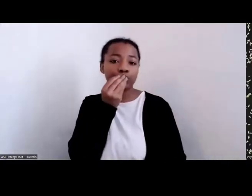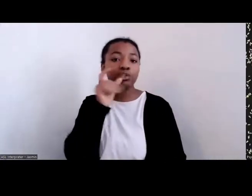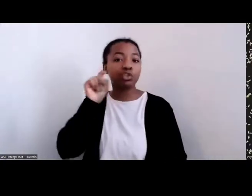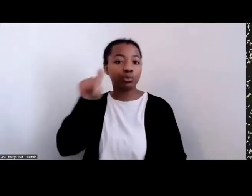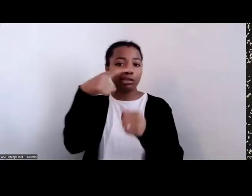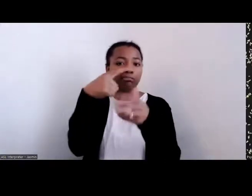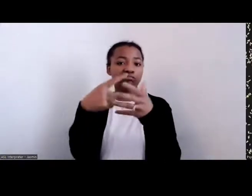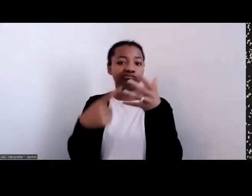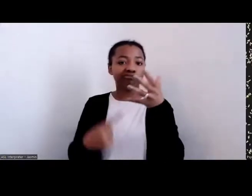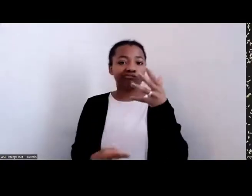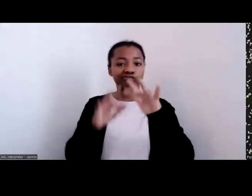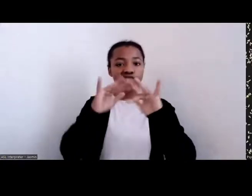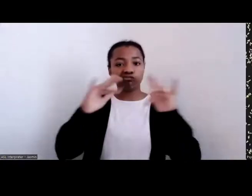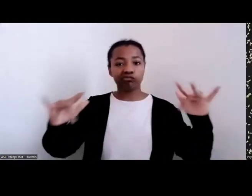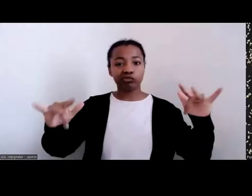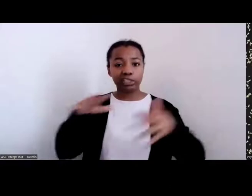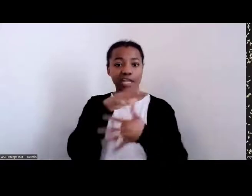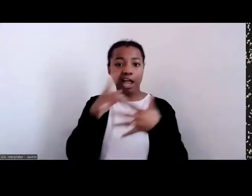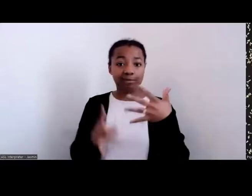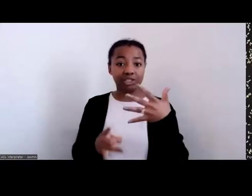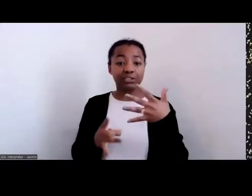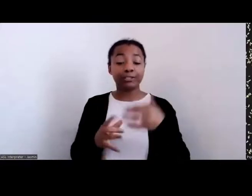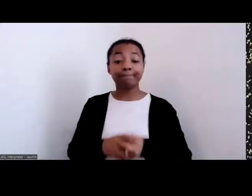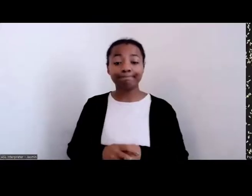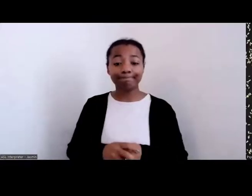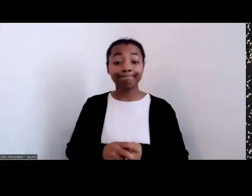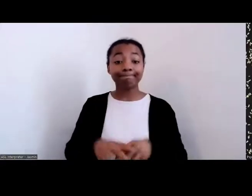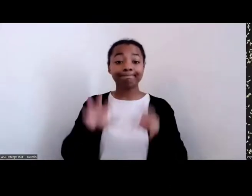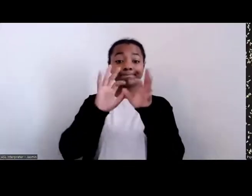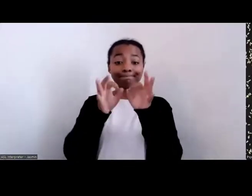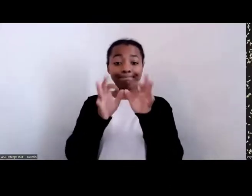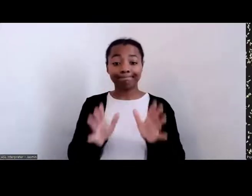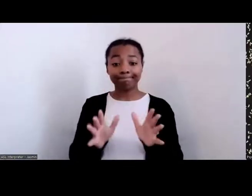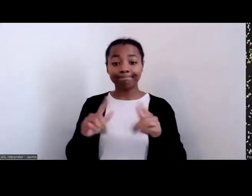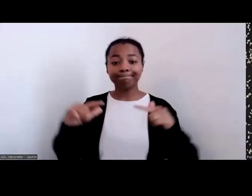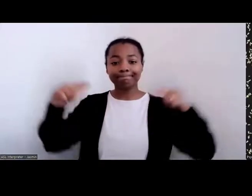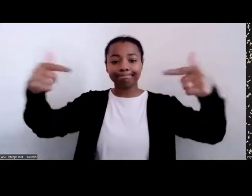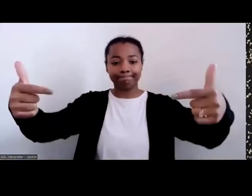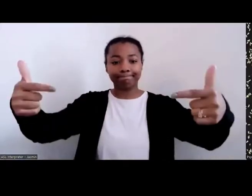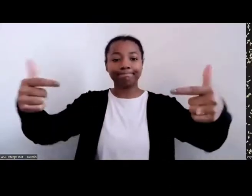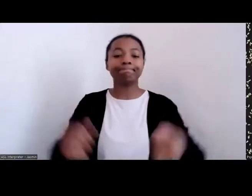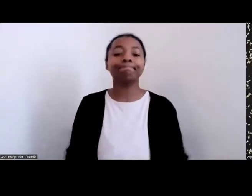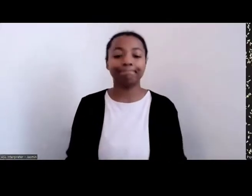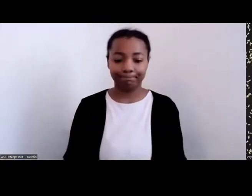I teach a film in my food trauma/sustainability course